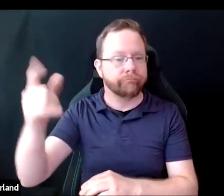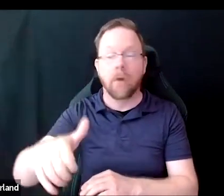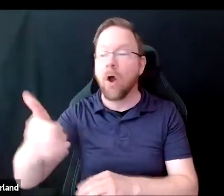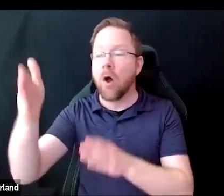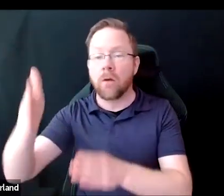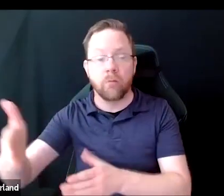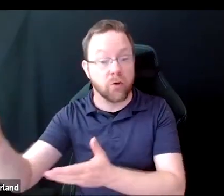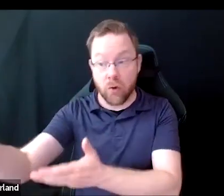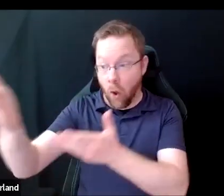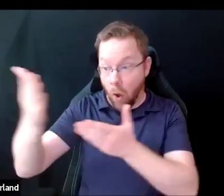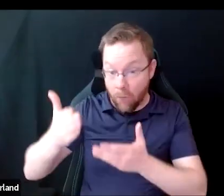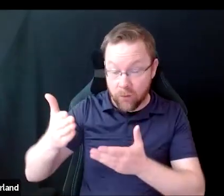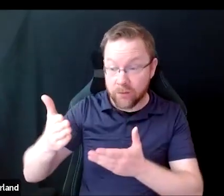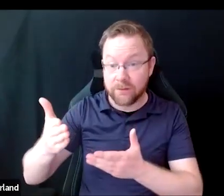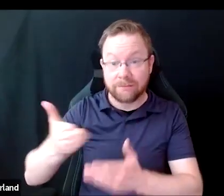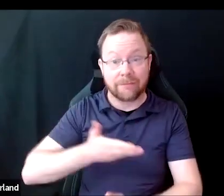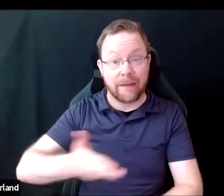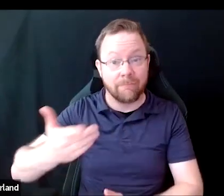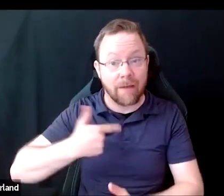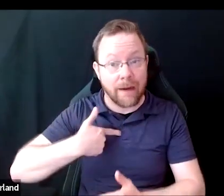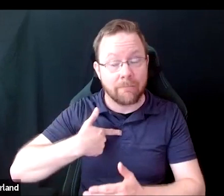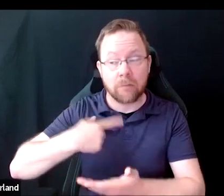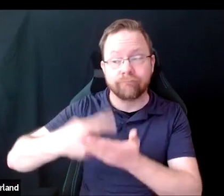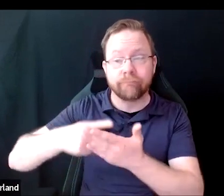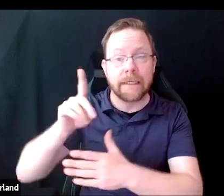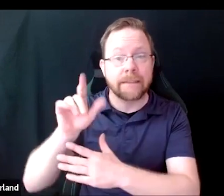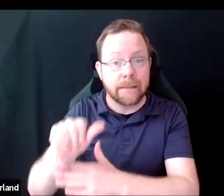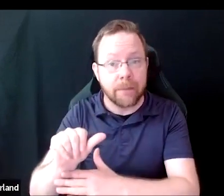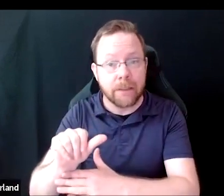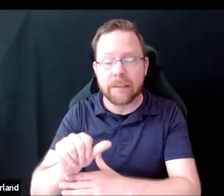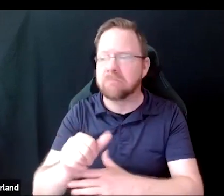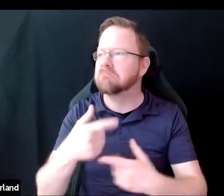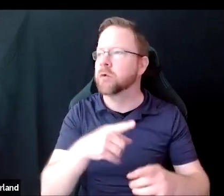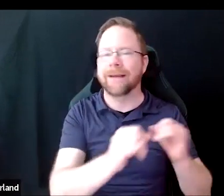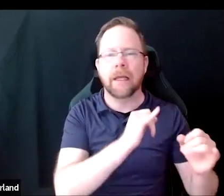during an interview or when starting a new job, I would, as it would signal an environment